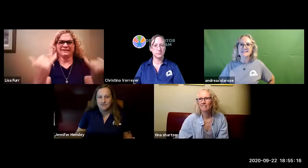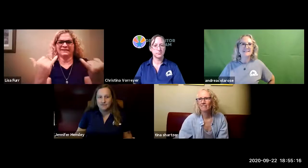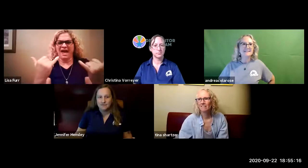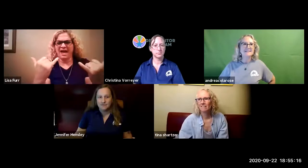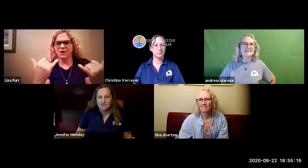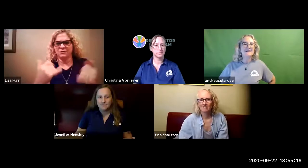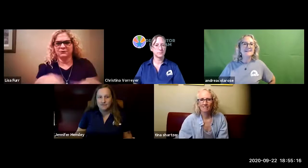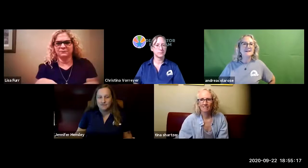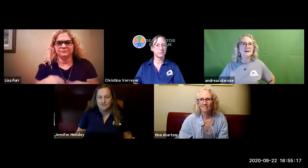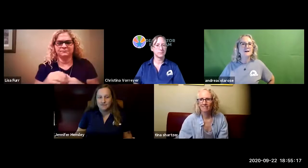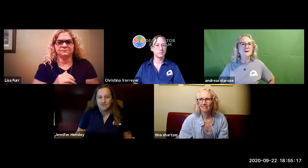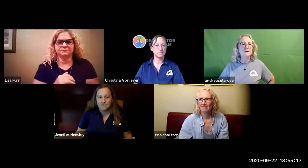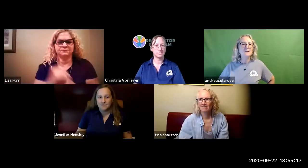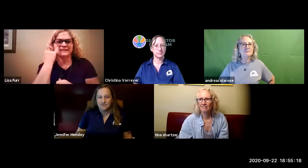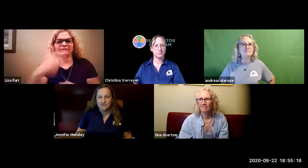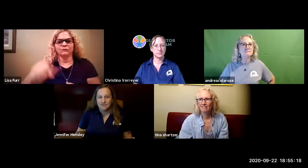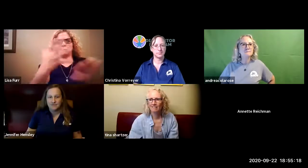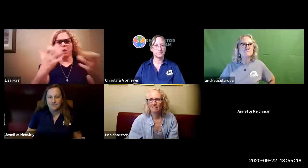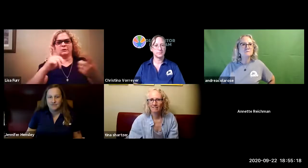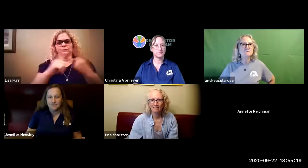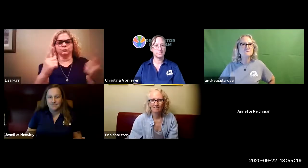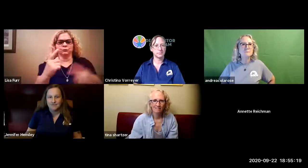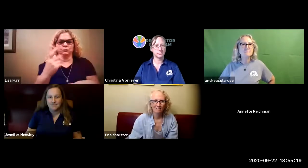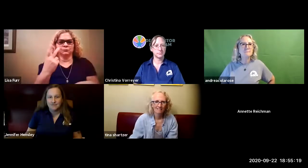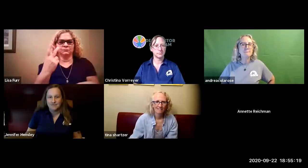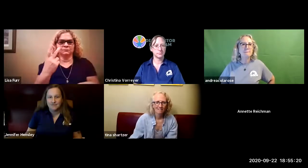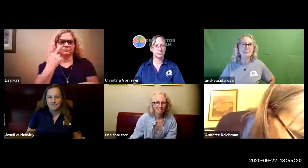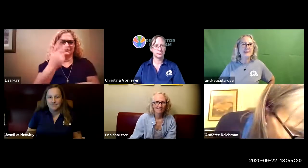the presenters go ahead and open up your videos